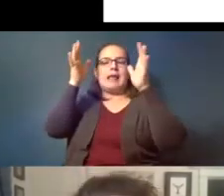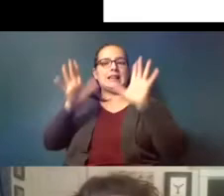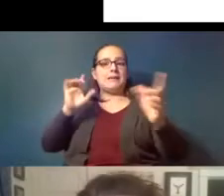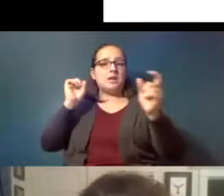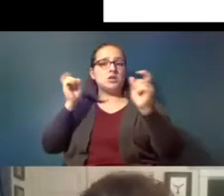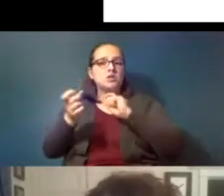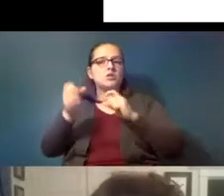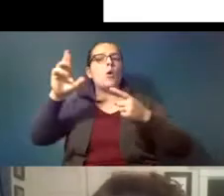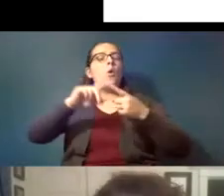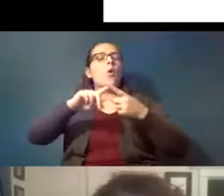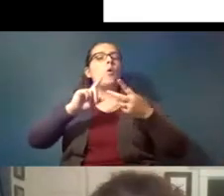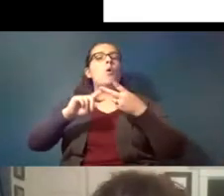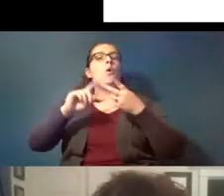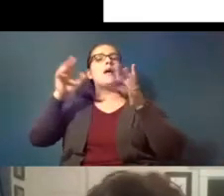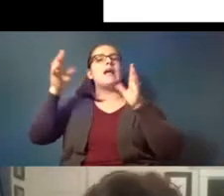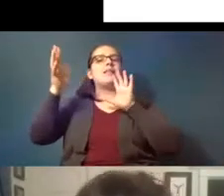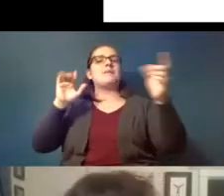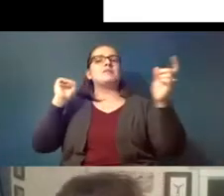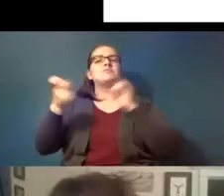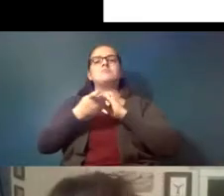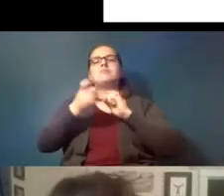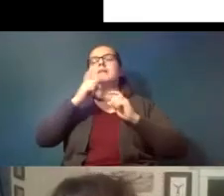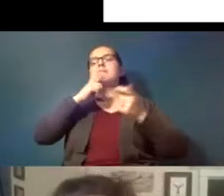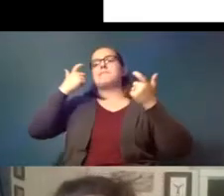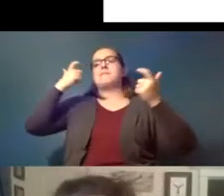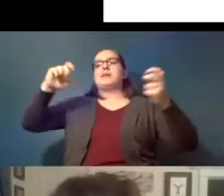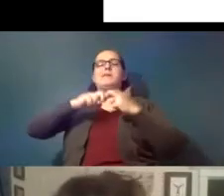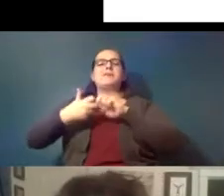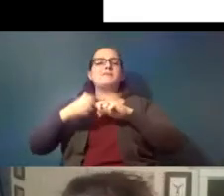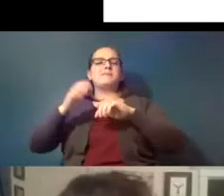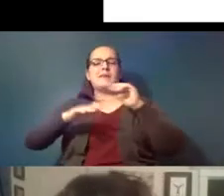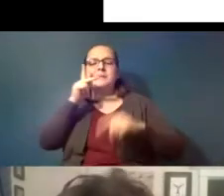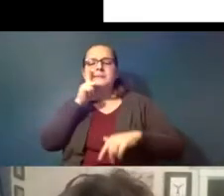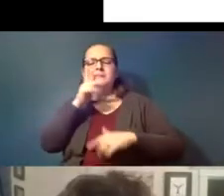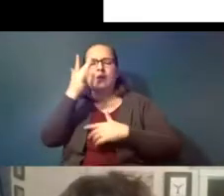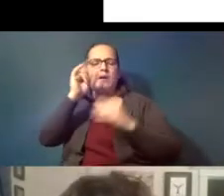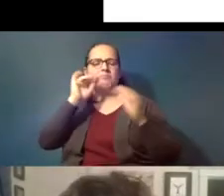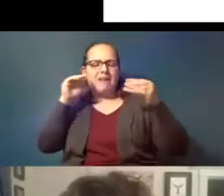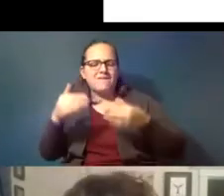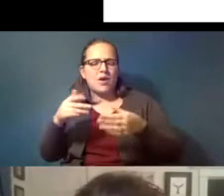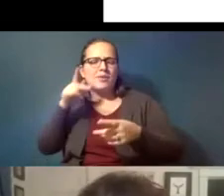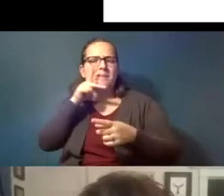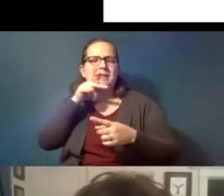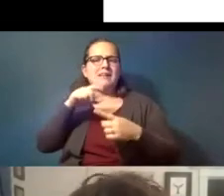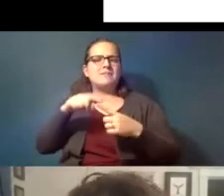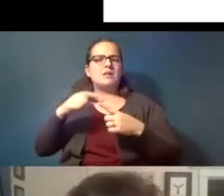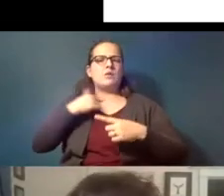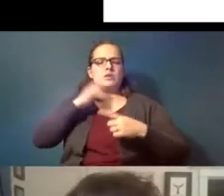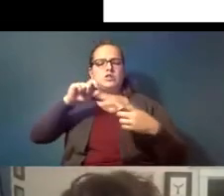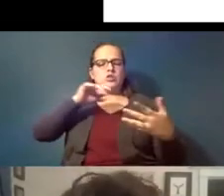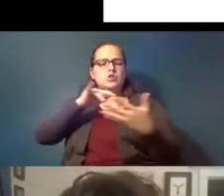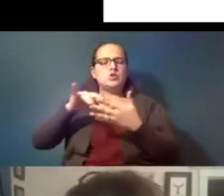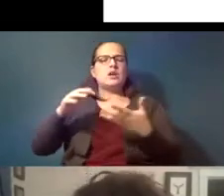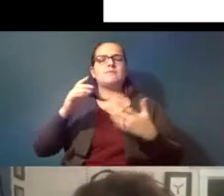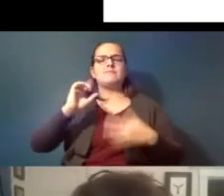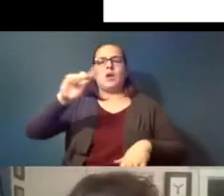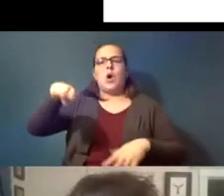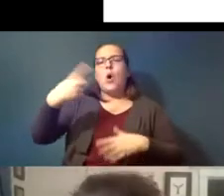climate change is a much bigger problem than plastics why are we why are you focusing on plastics we should be studying you know only climate change and